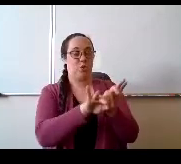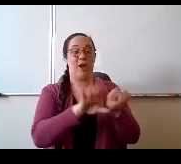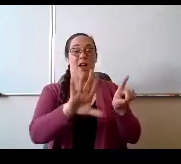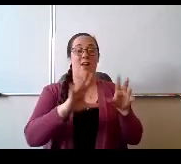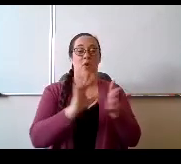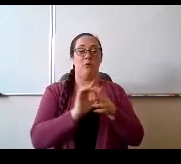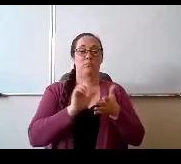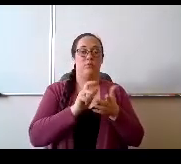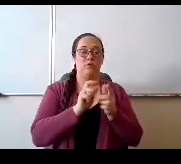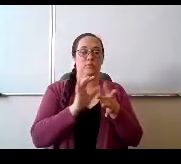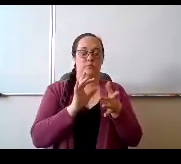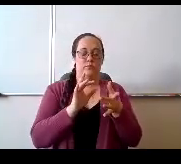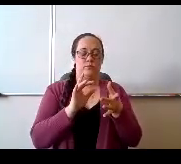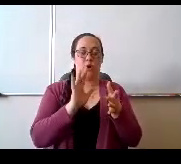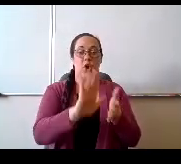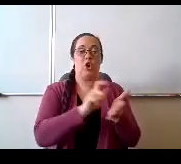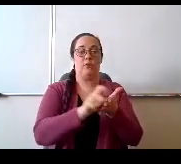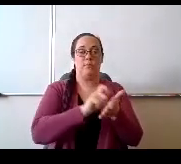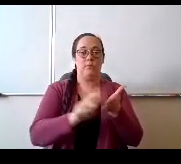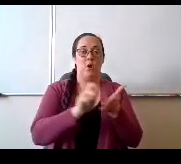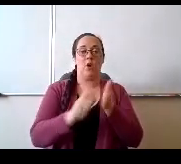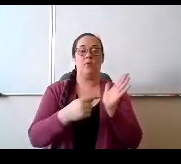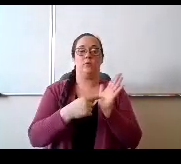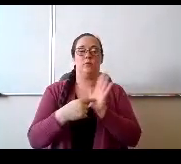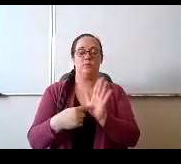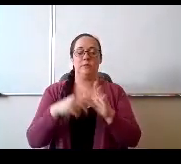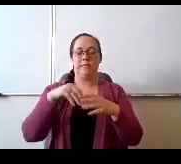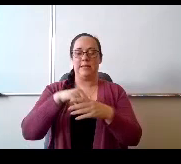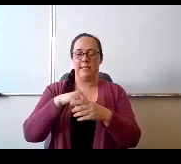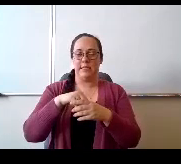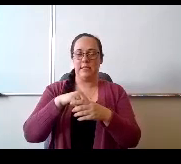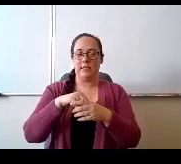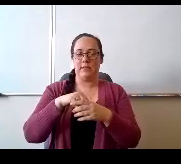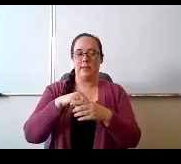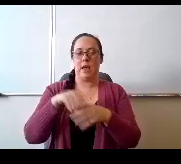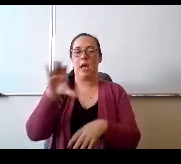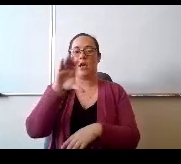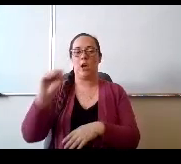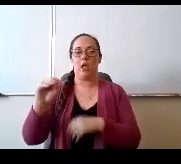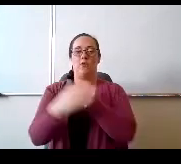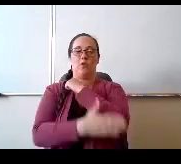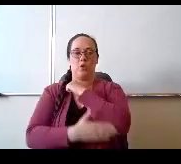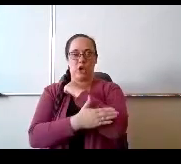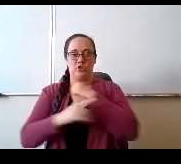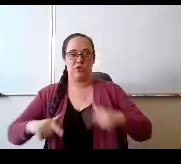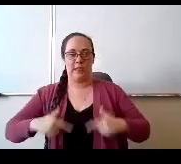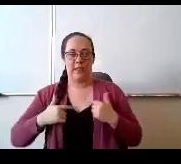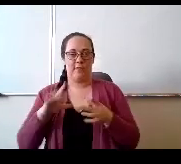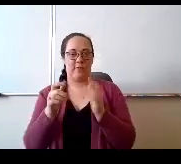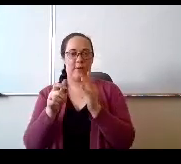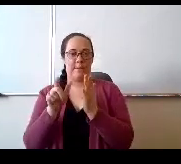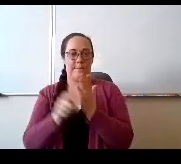Her story was featured Colorado Country in Colorado Country Life magazine. And Lastly, certainly not least